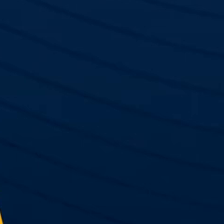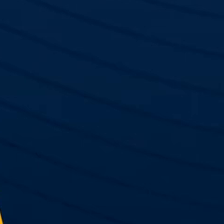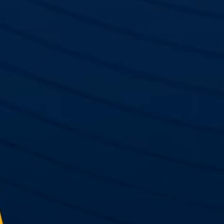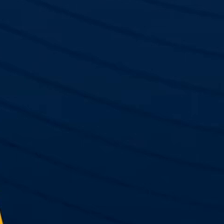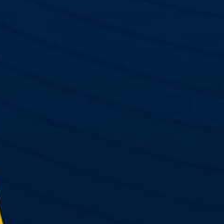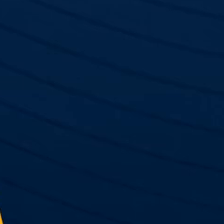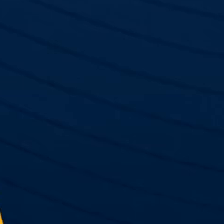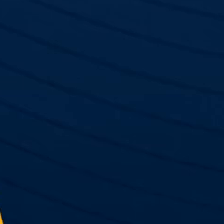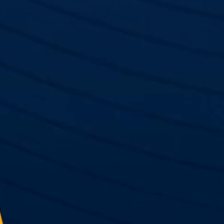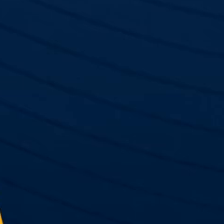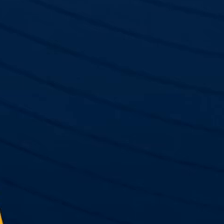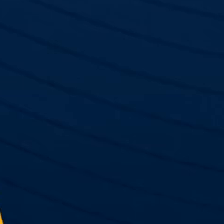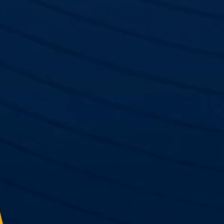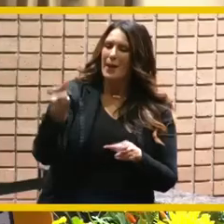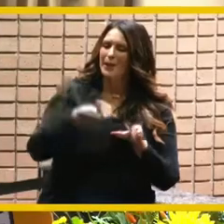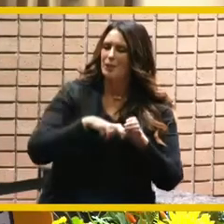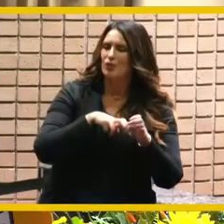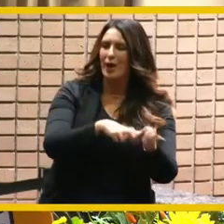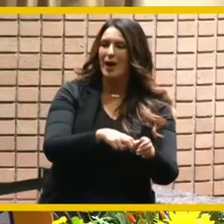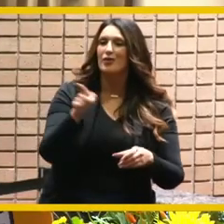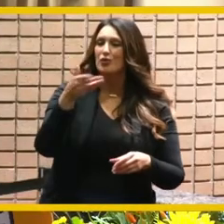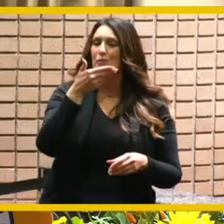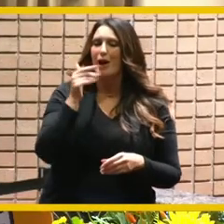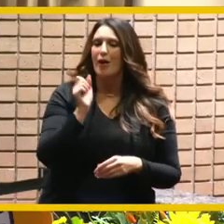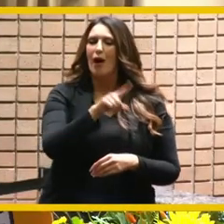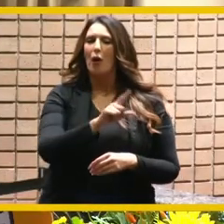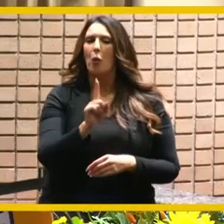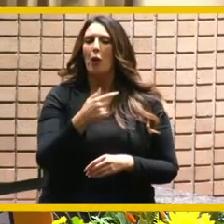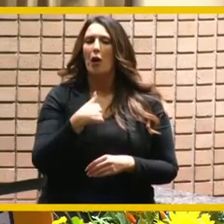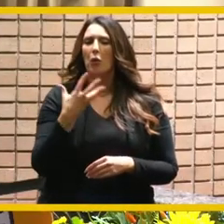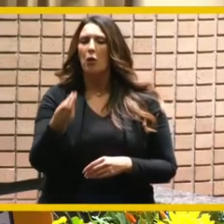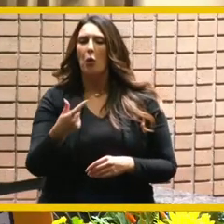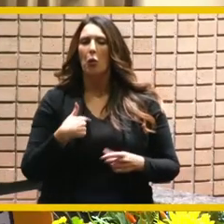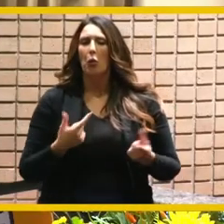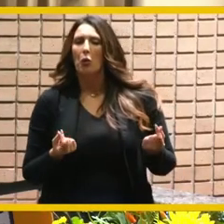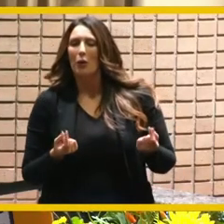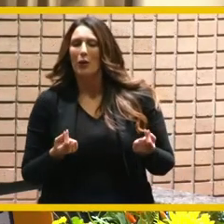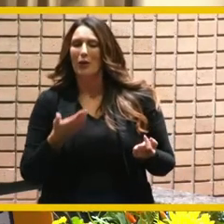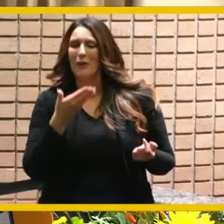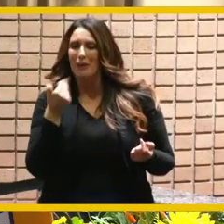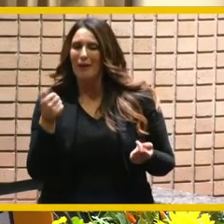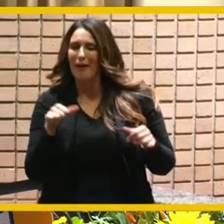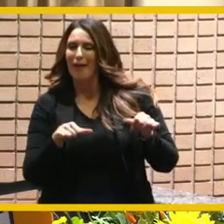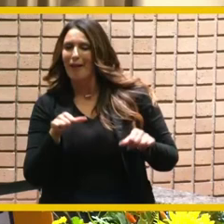ask a few more questions maybe where we're going seriously though the ideas on that bus ride that